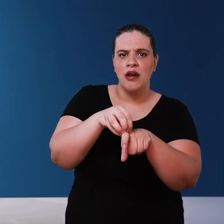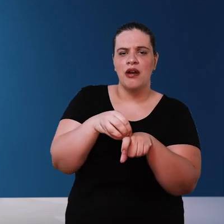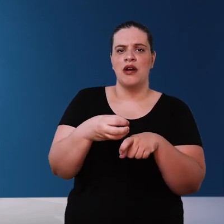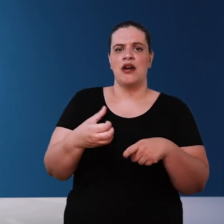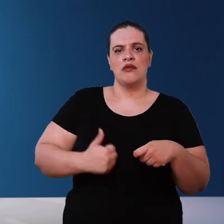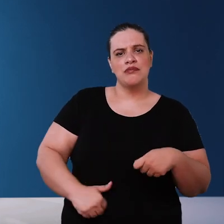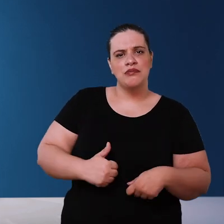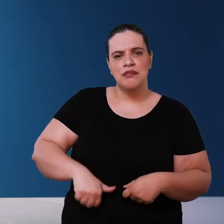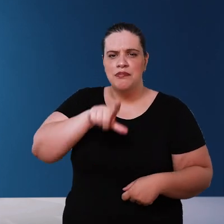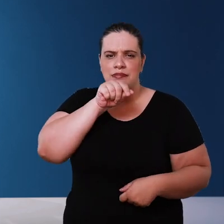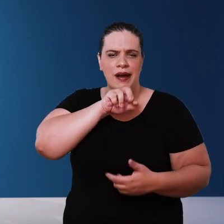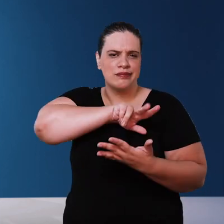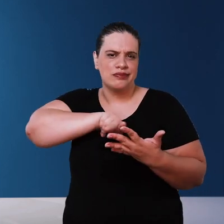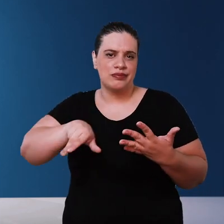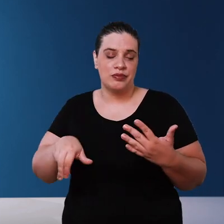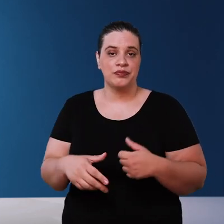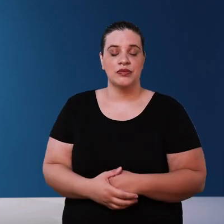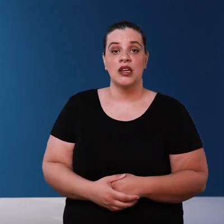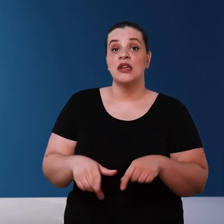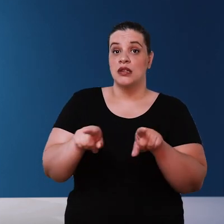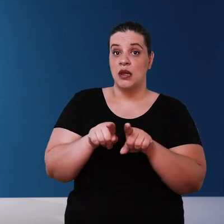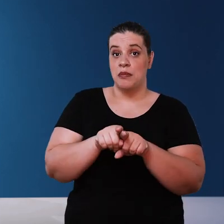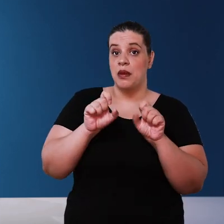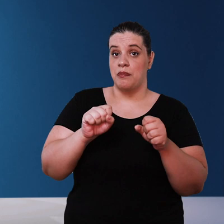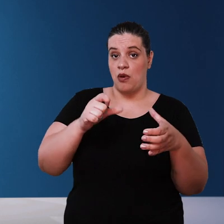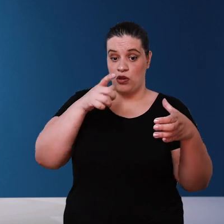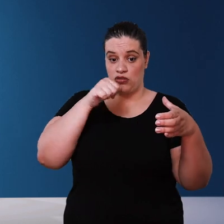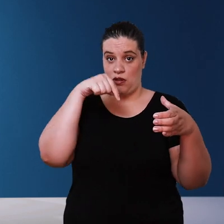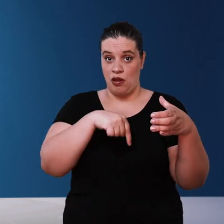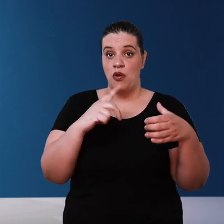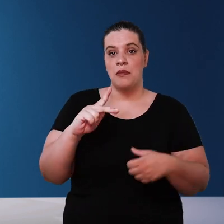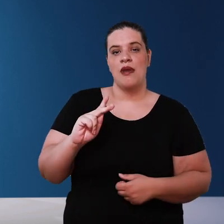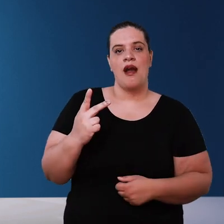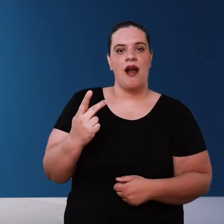, bird manure and others and it can have a more acidic PH So